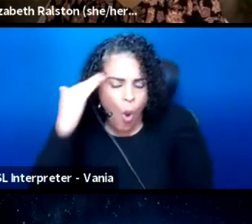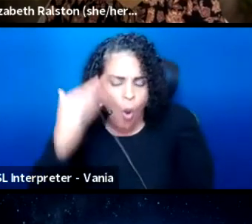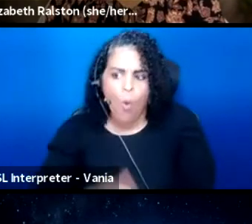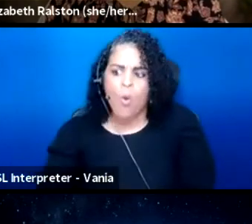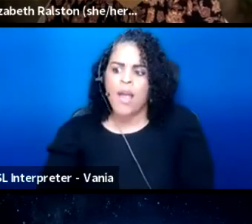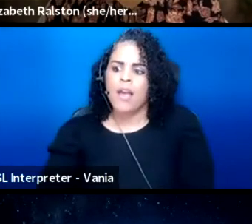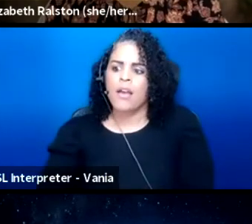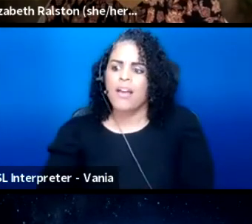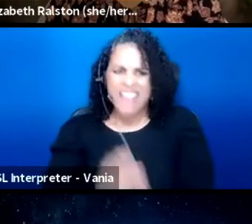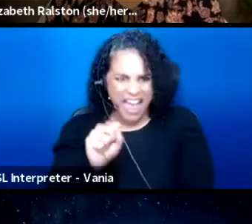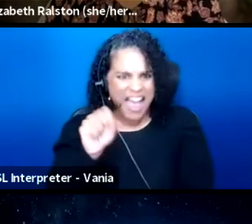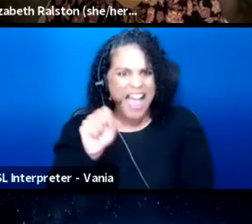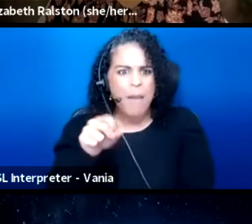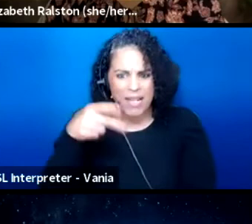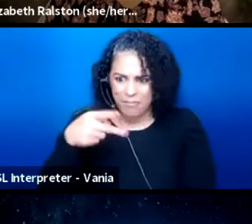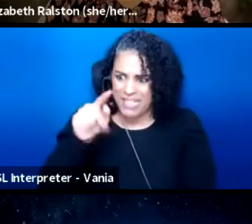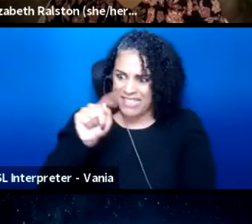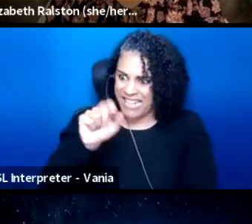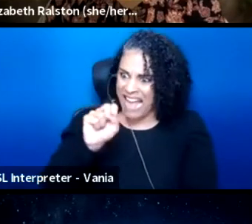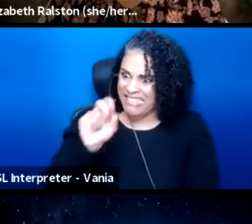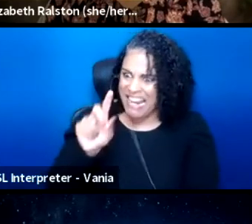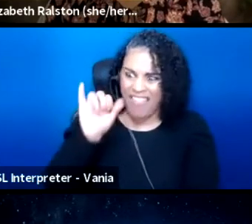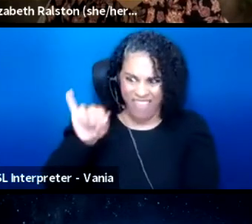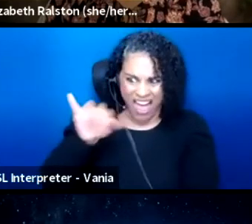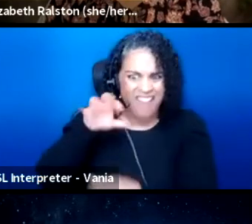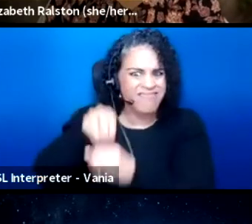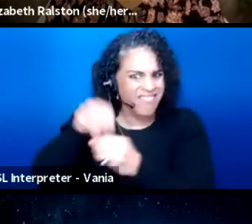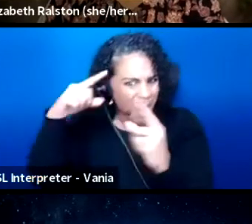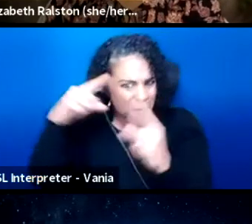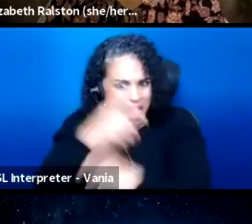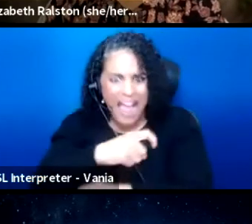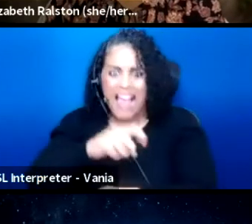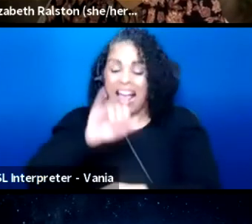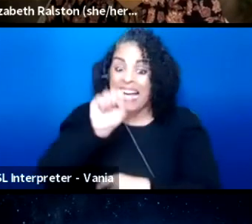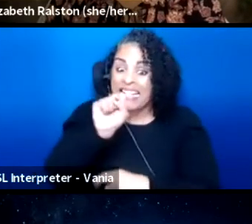yeah, 'cause PTSD is complex, sensory triggers are really complex